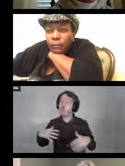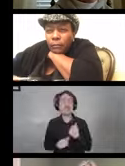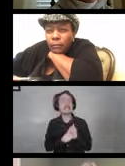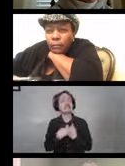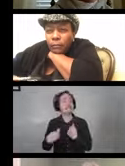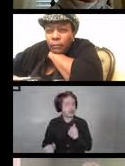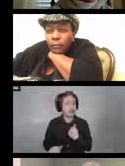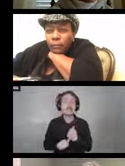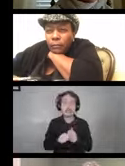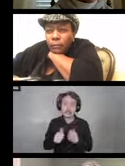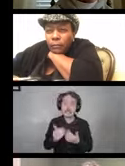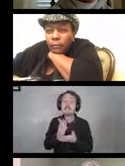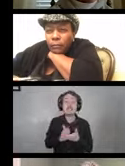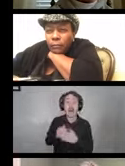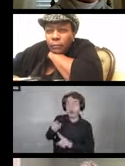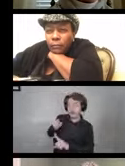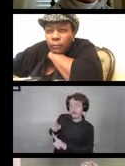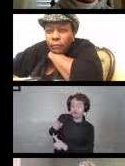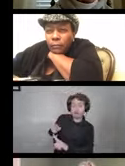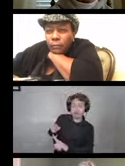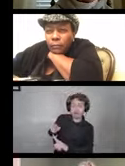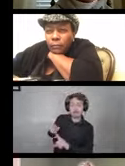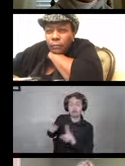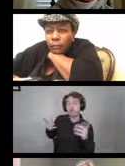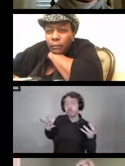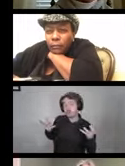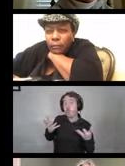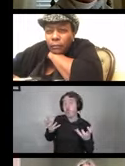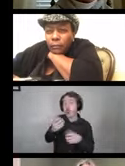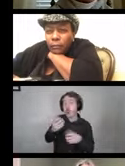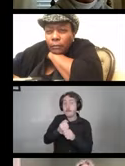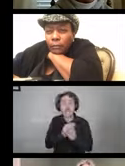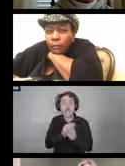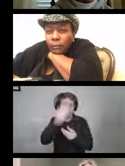Some of those that we want to make sure you're aware of that